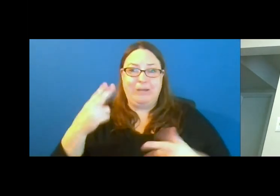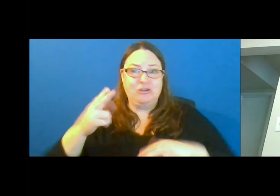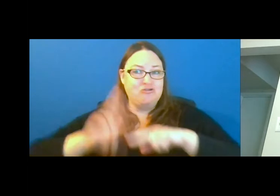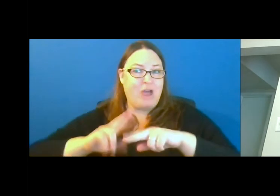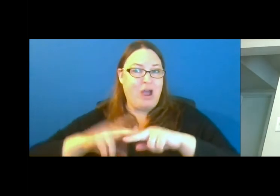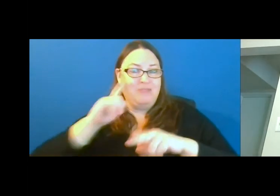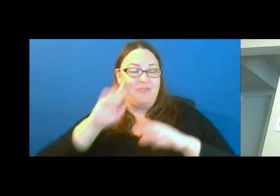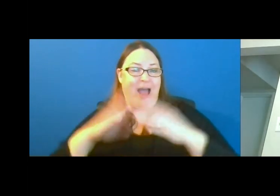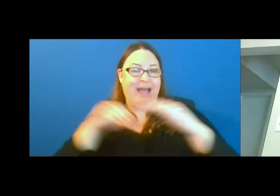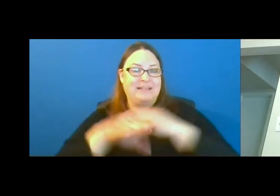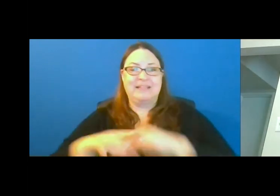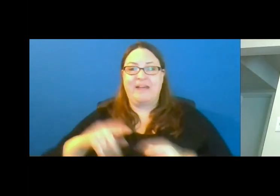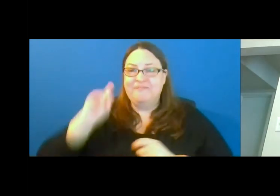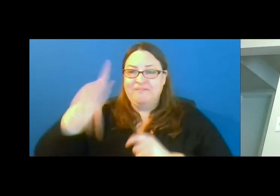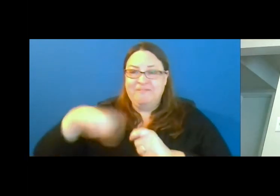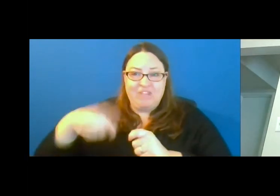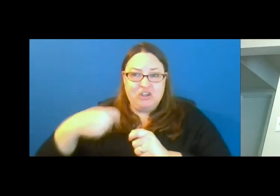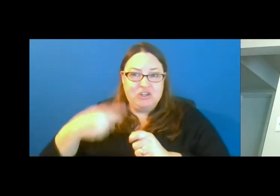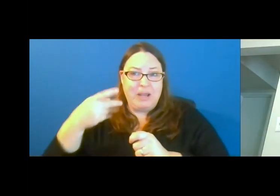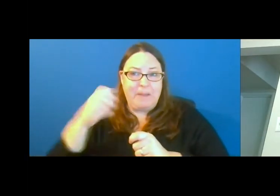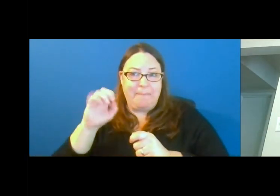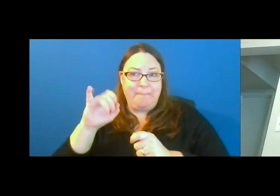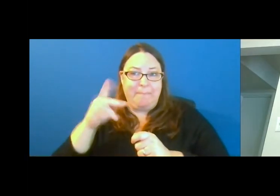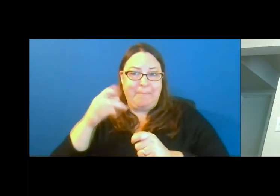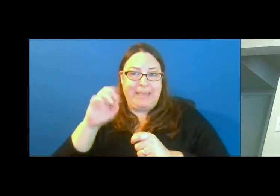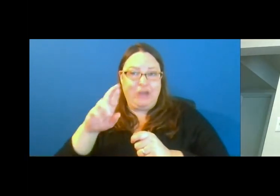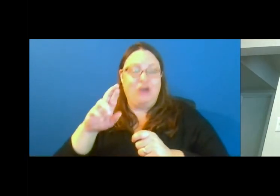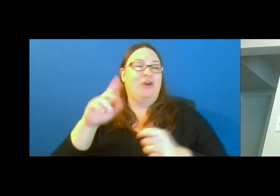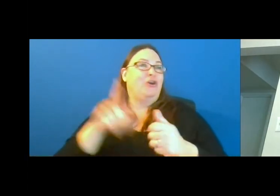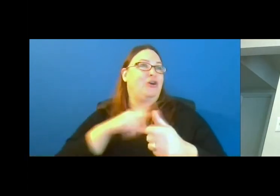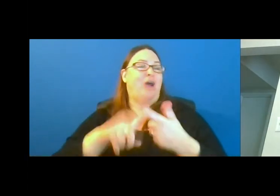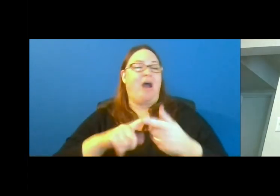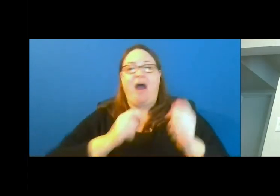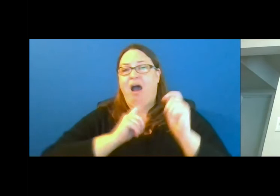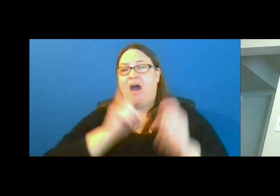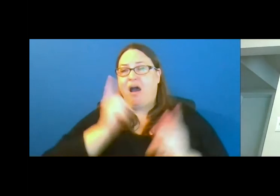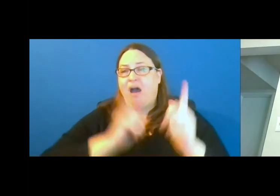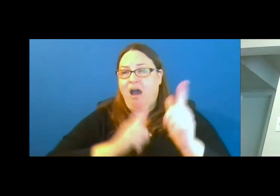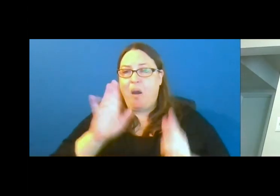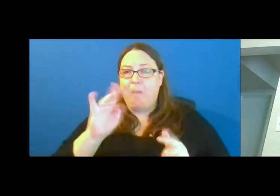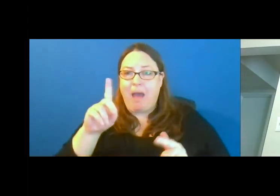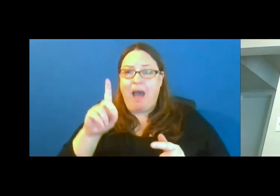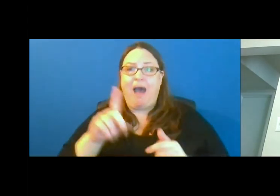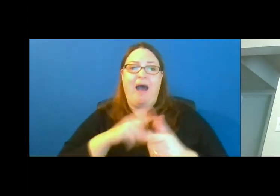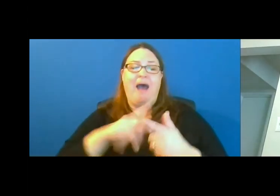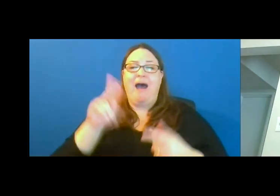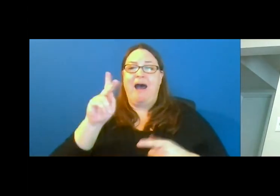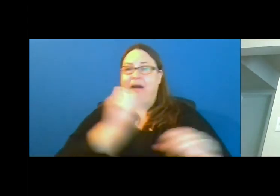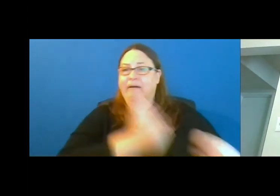piers, campgrounds and lodging, hunting blinds, kayak launches, shooting ranges with accessibility